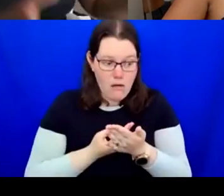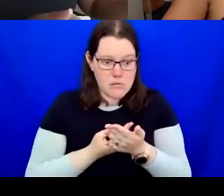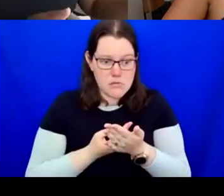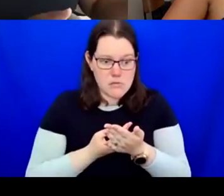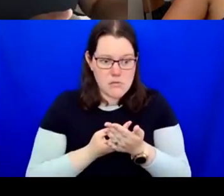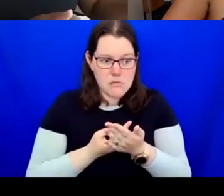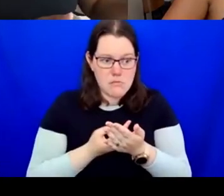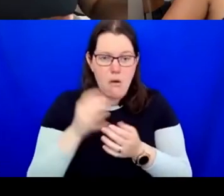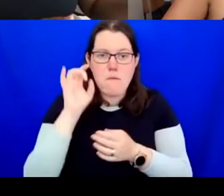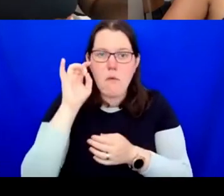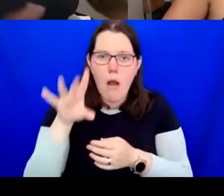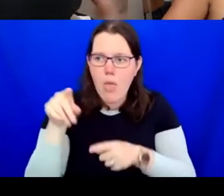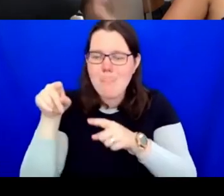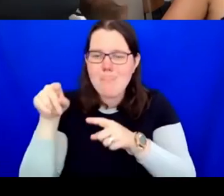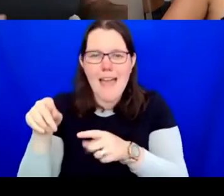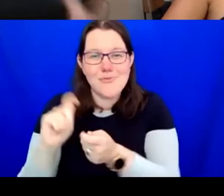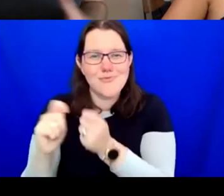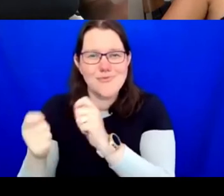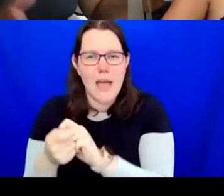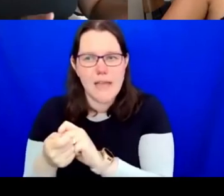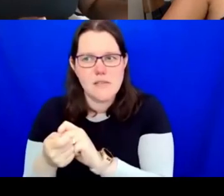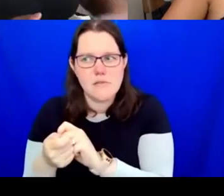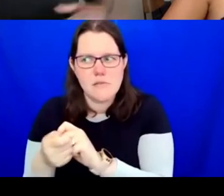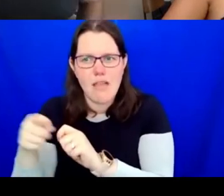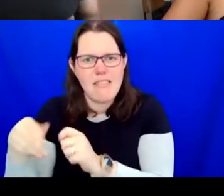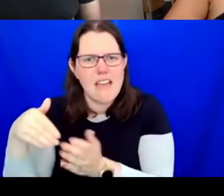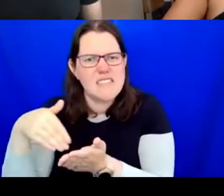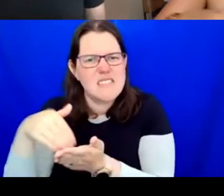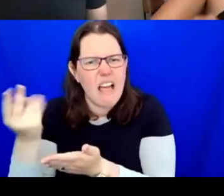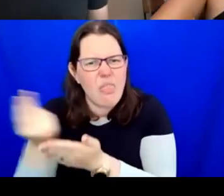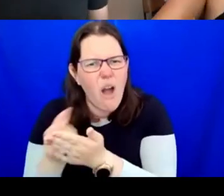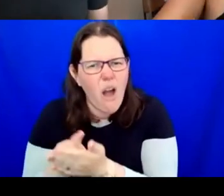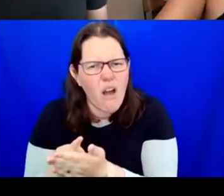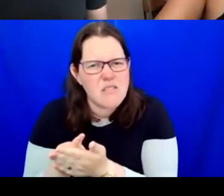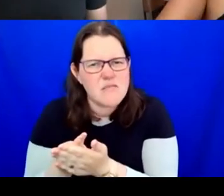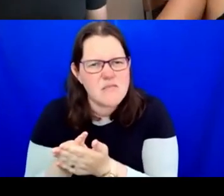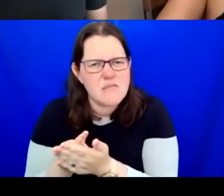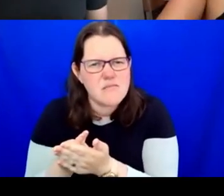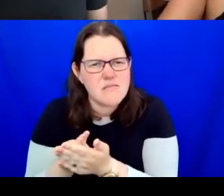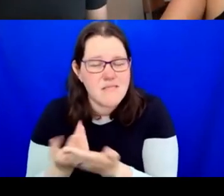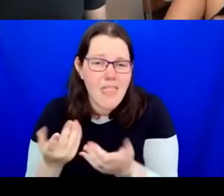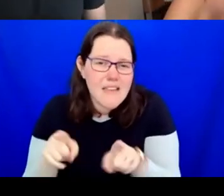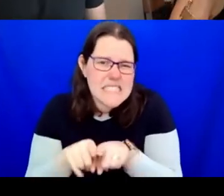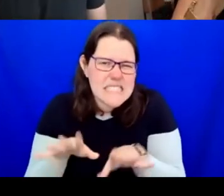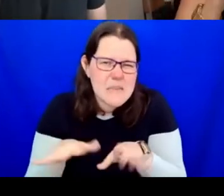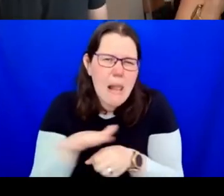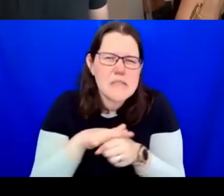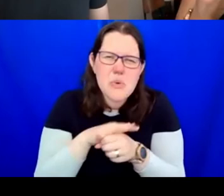sold back to us. It is the same scenario. AIDAN: Thanks, Ashok. Do you want